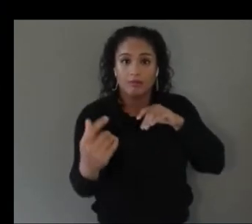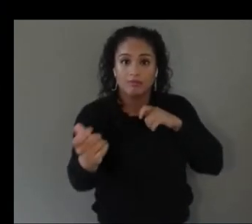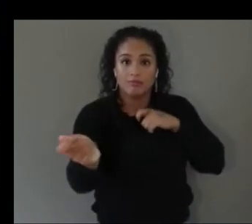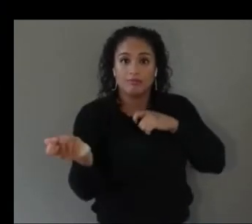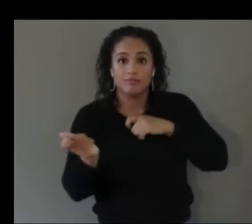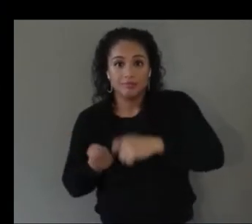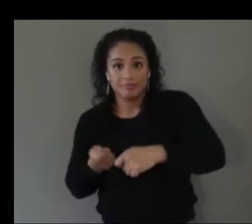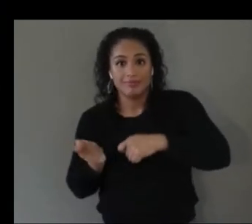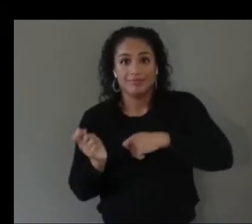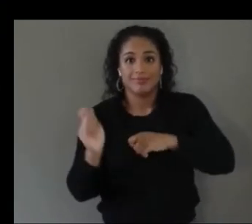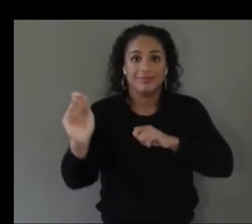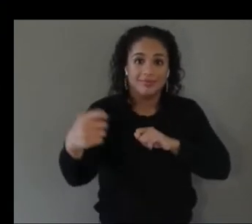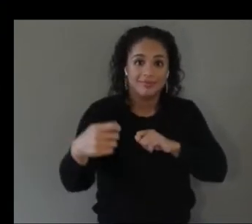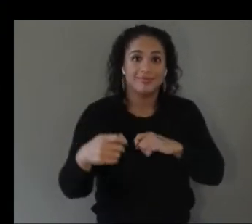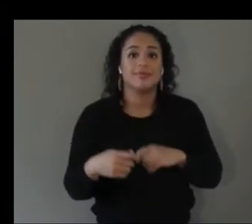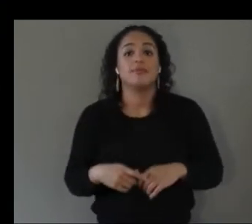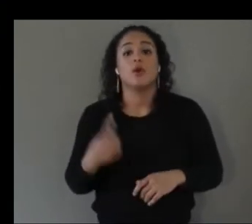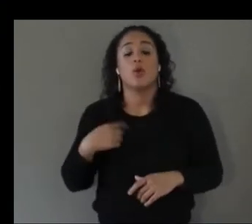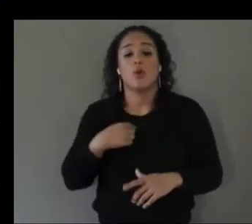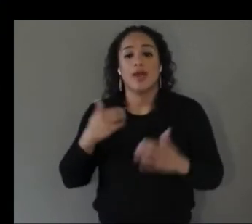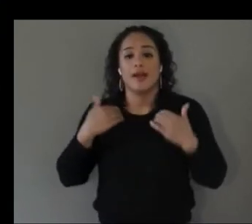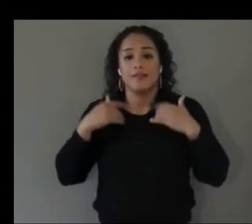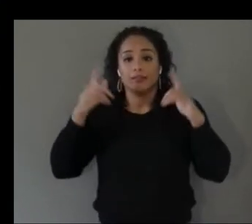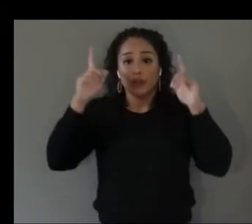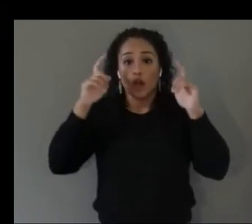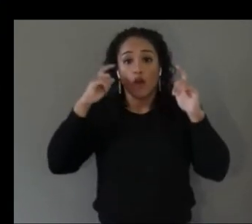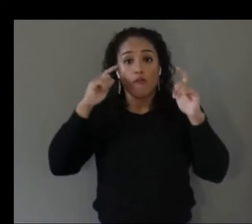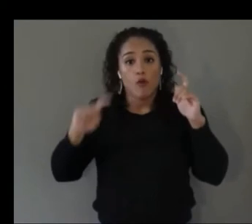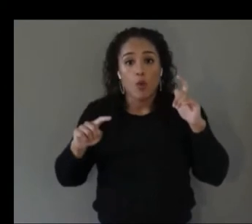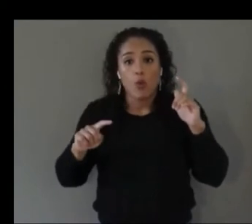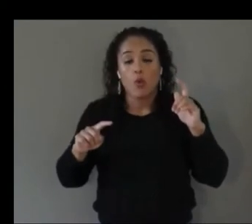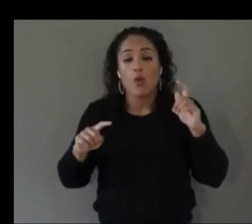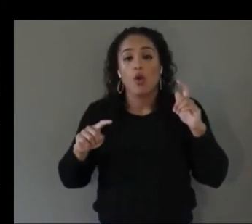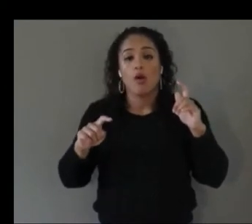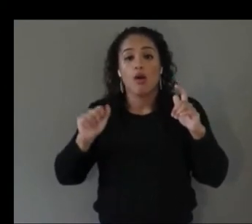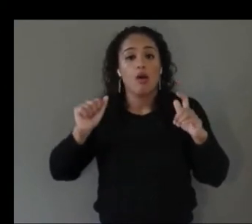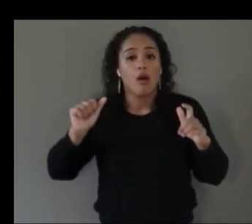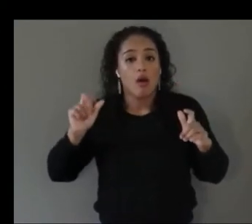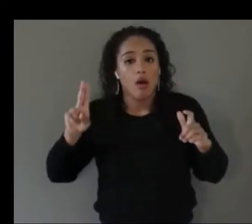and also i wanted to give a haptic experience so i had their like playing hand or dominant